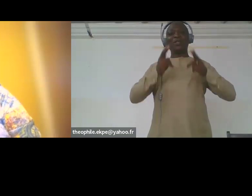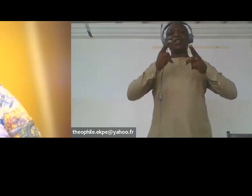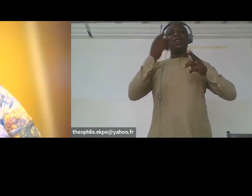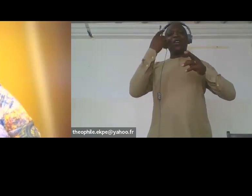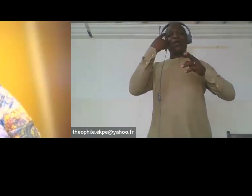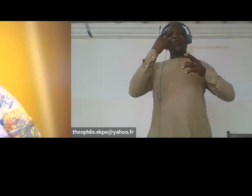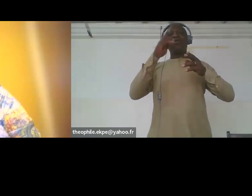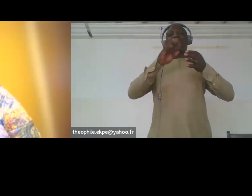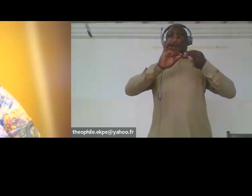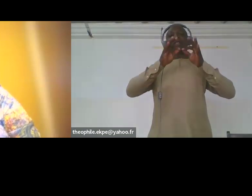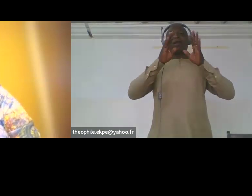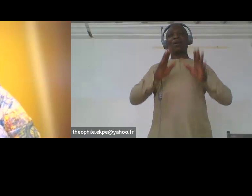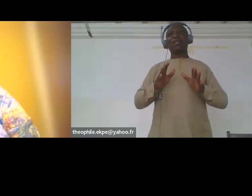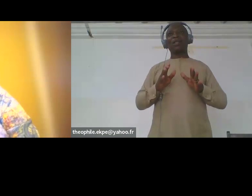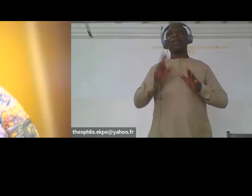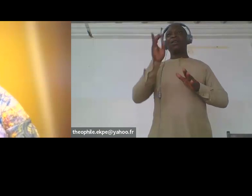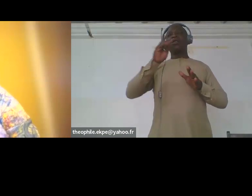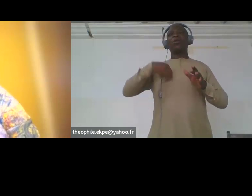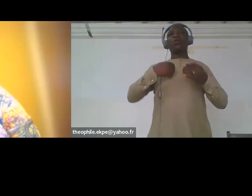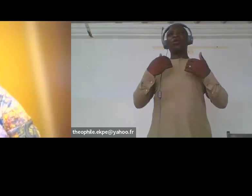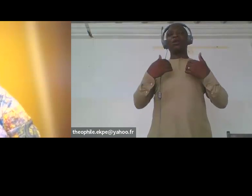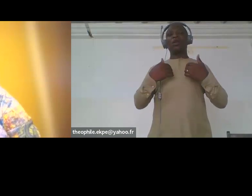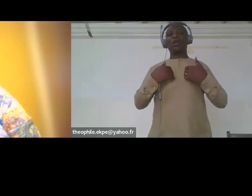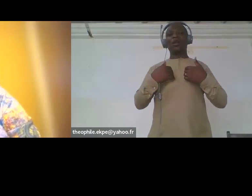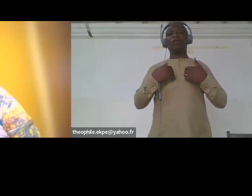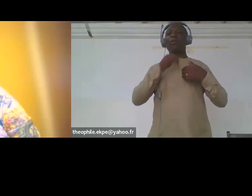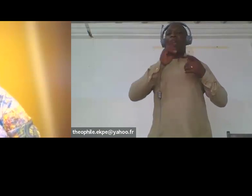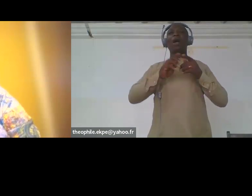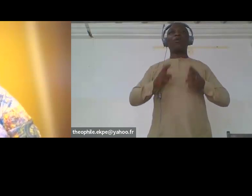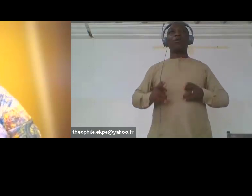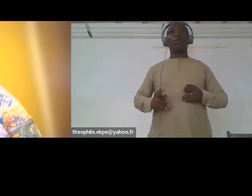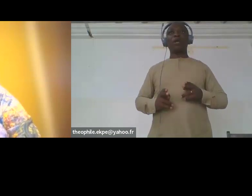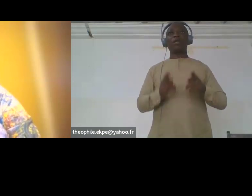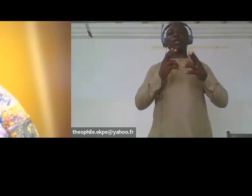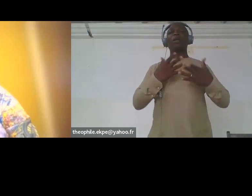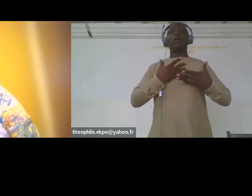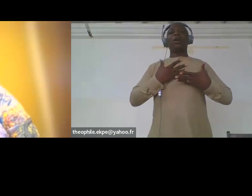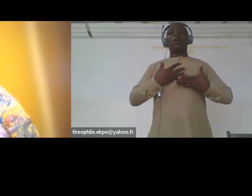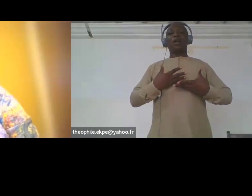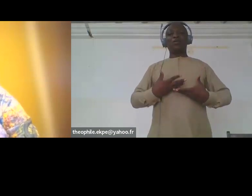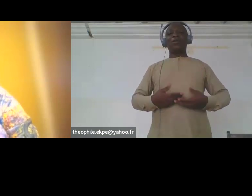[SOPHIE] hurry so let's breathe let's slow down a bit and let's continue this very